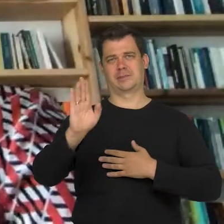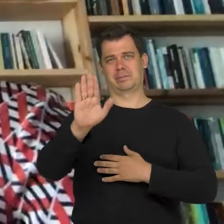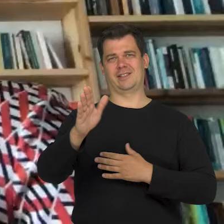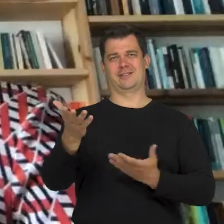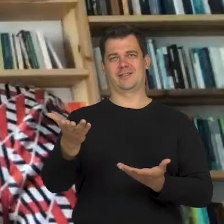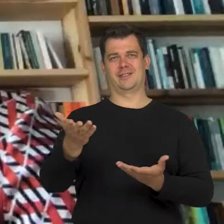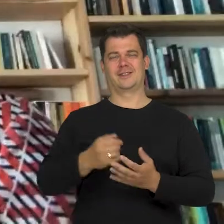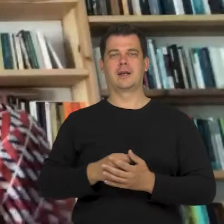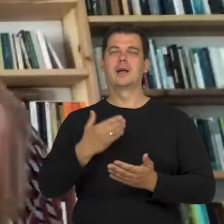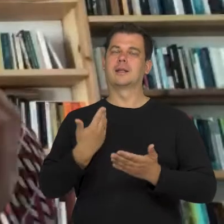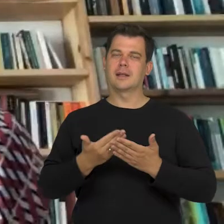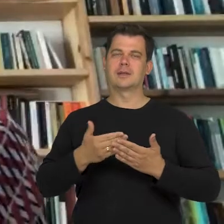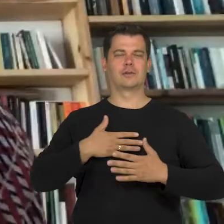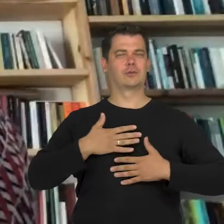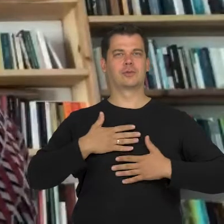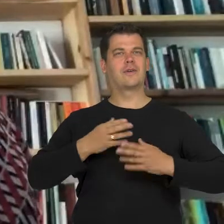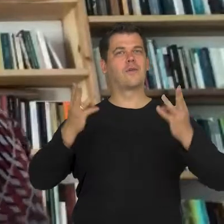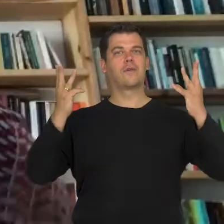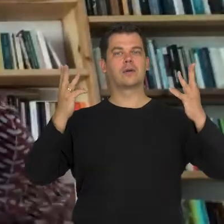This is why, to me, changing the viewpoint is important.